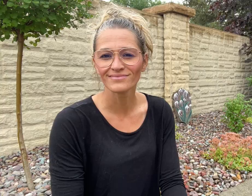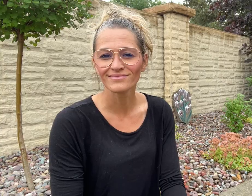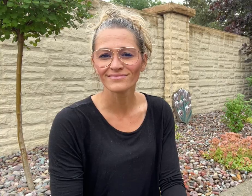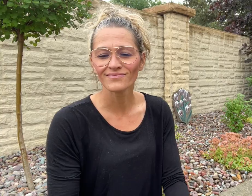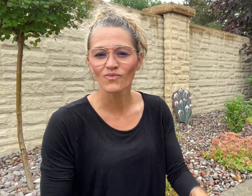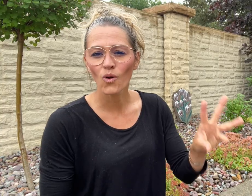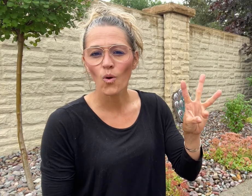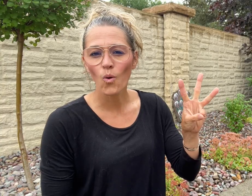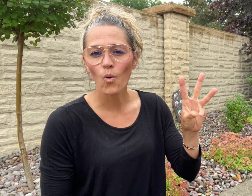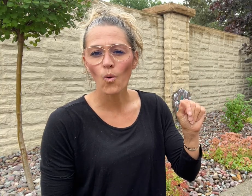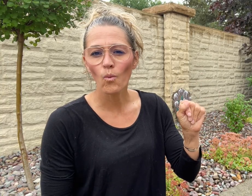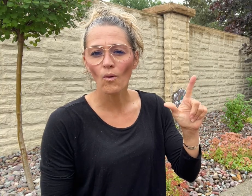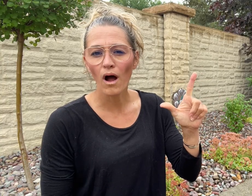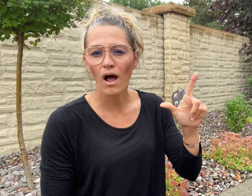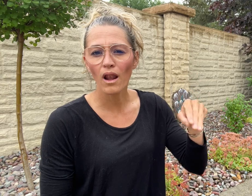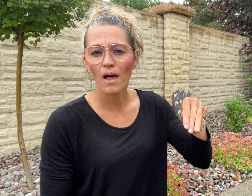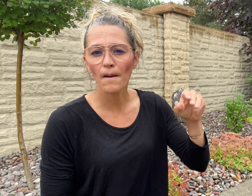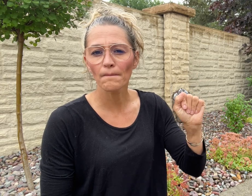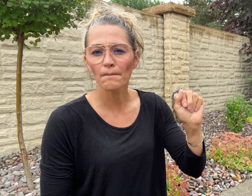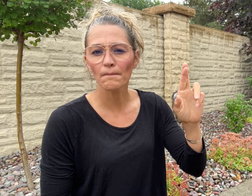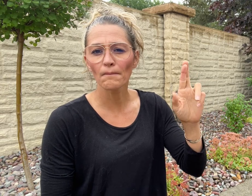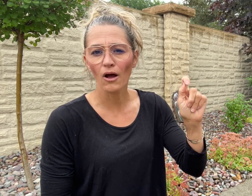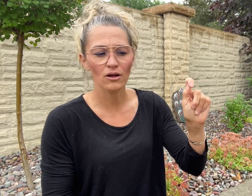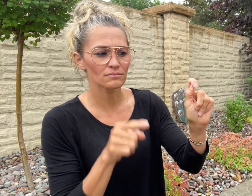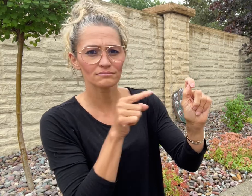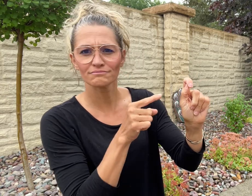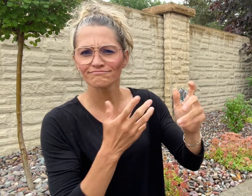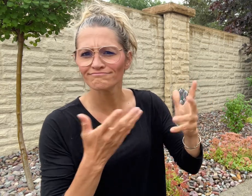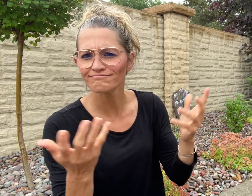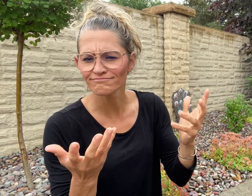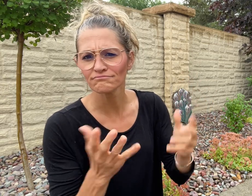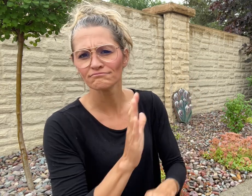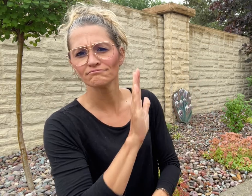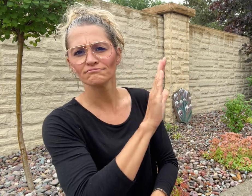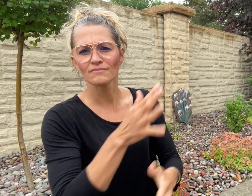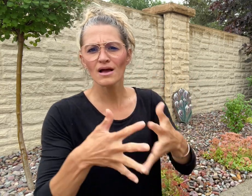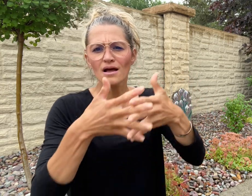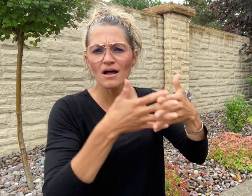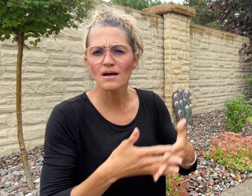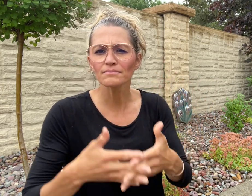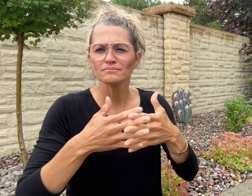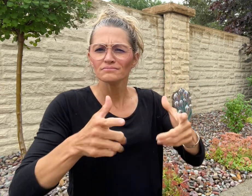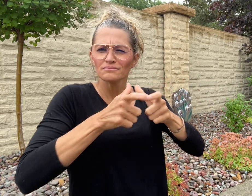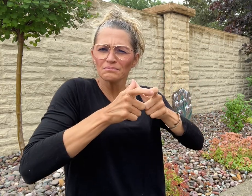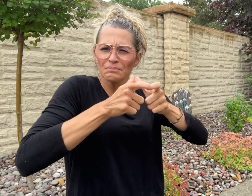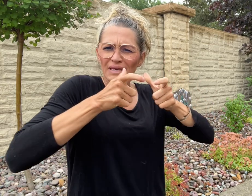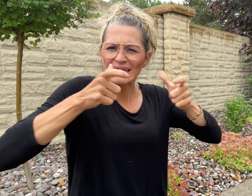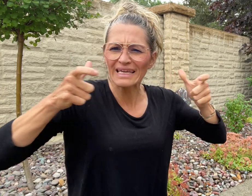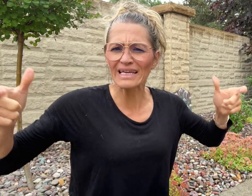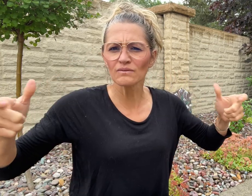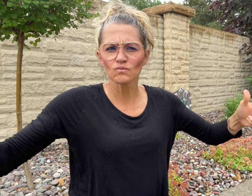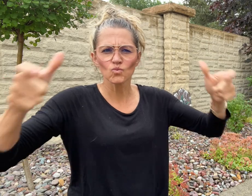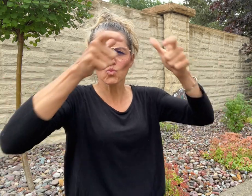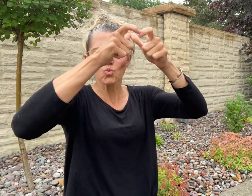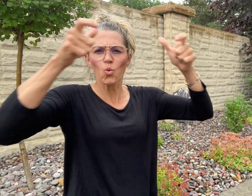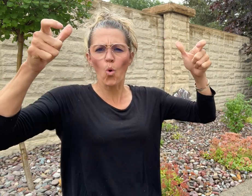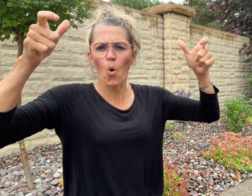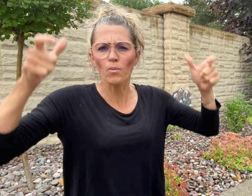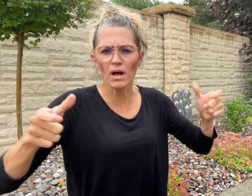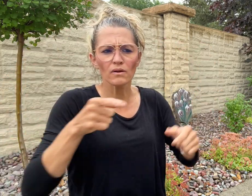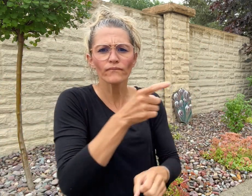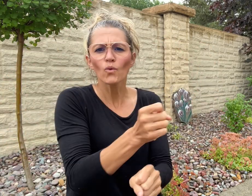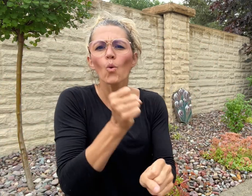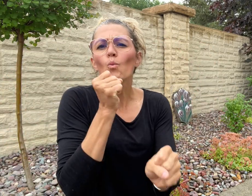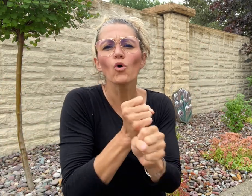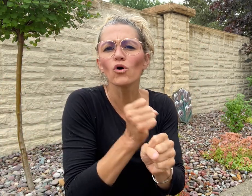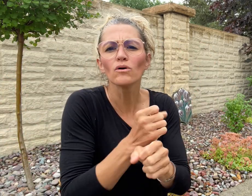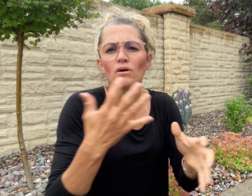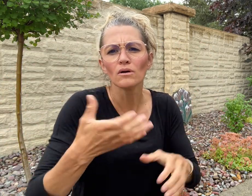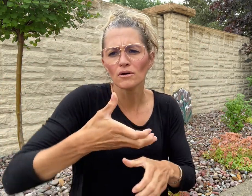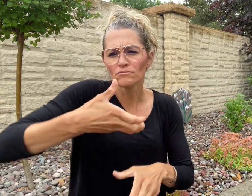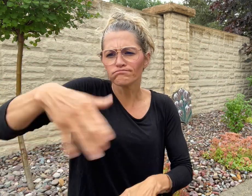Walmart, an American retail corporation operating a chain